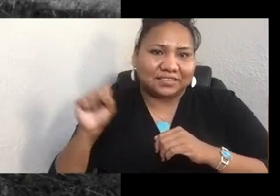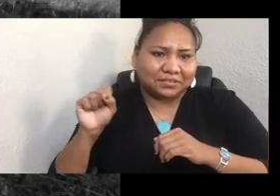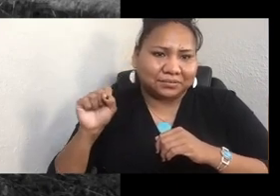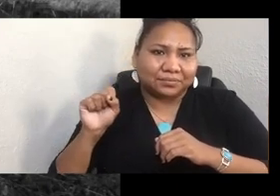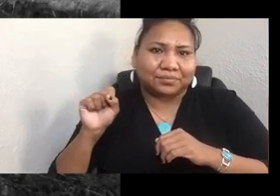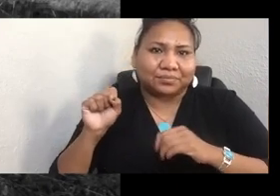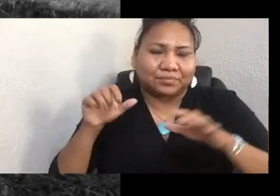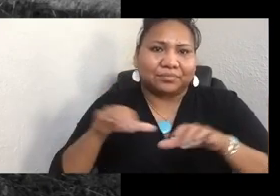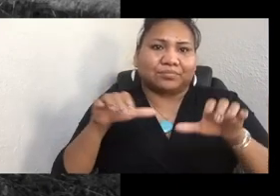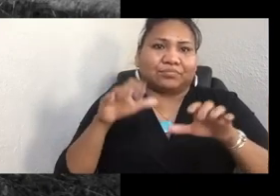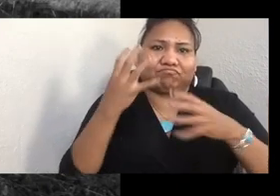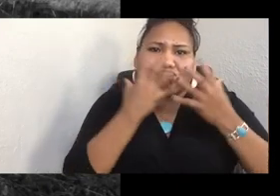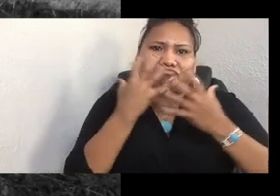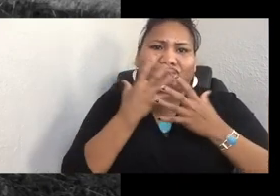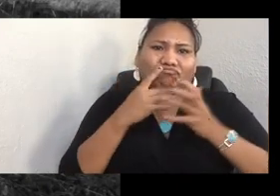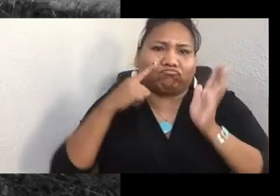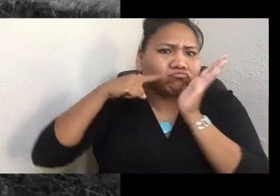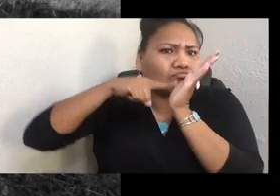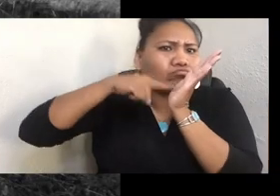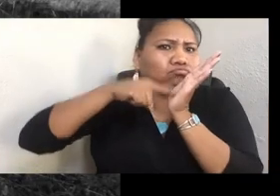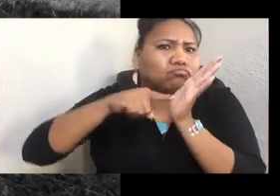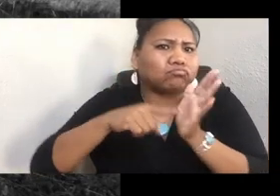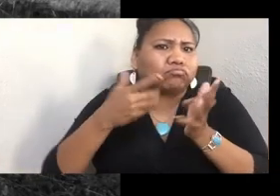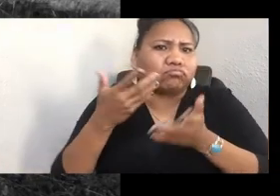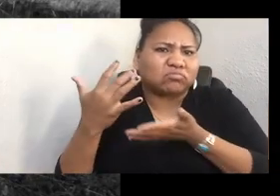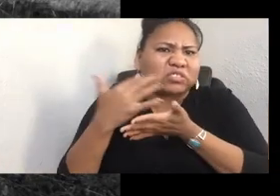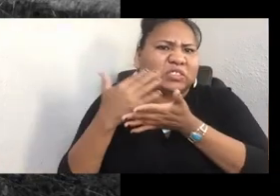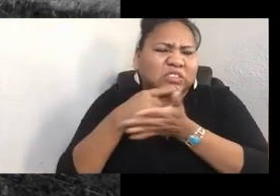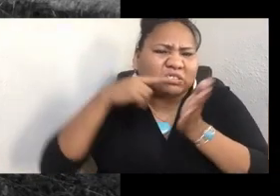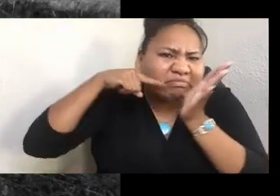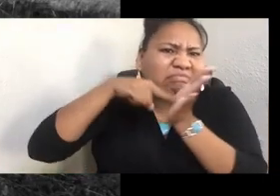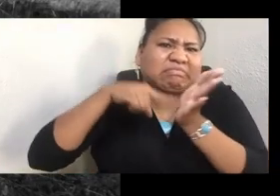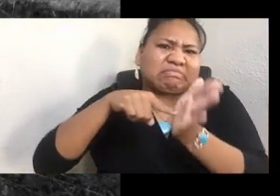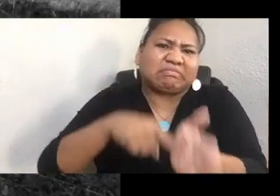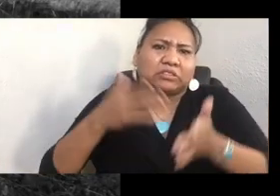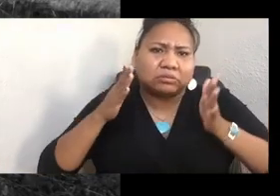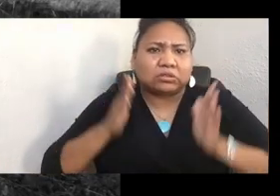because she's a social scientist or a statistician, and she has discovered that in Cheyenne territory,